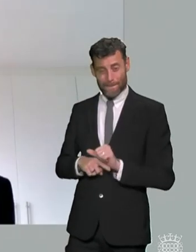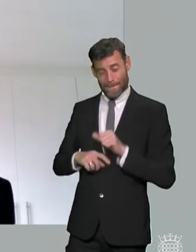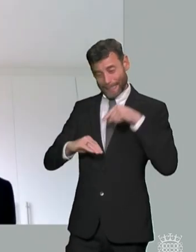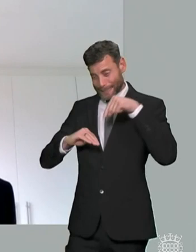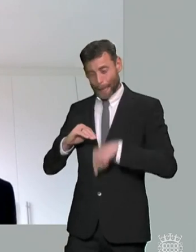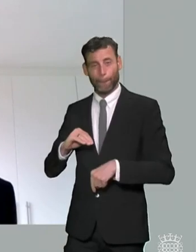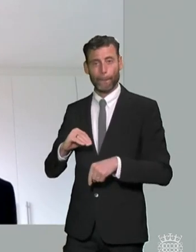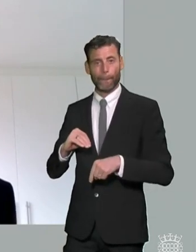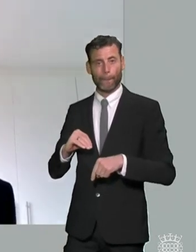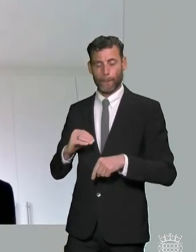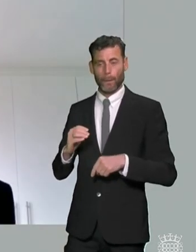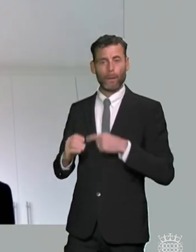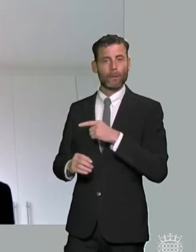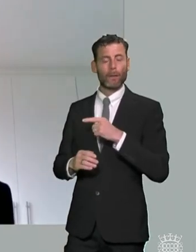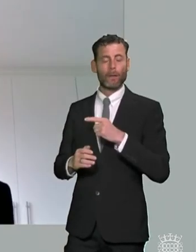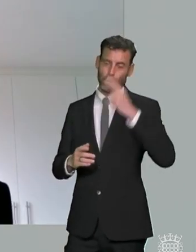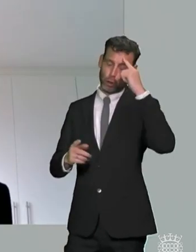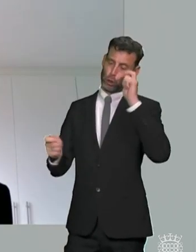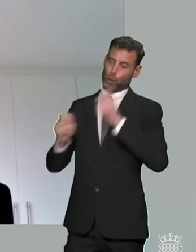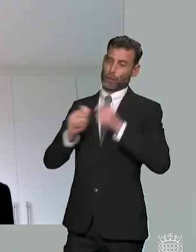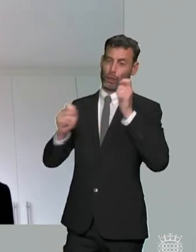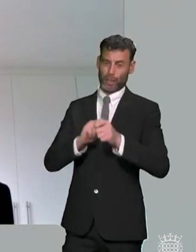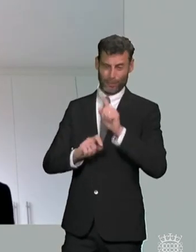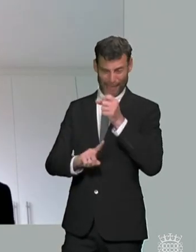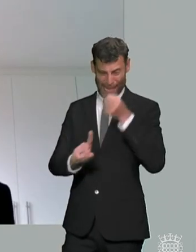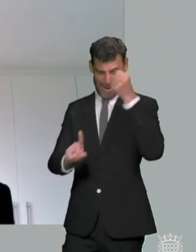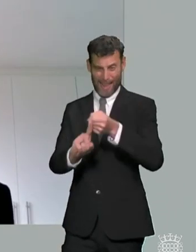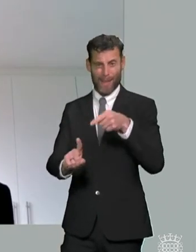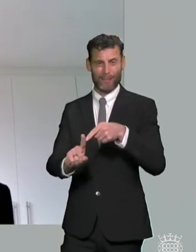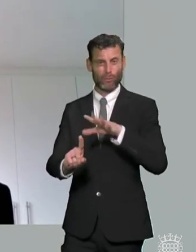these proposals would mean in practice and under some significant areas which are just completely